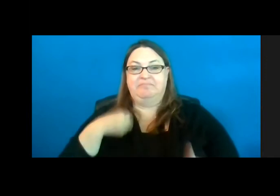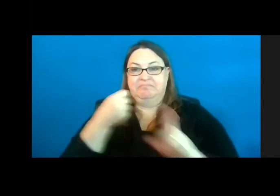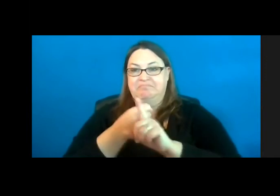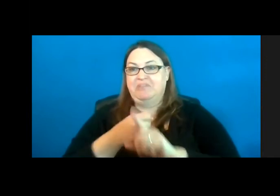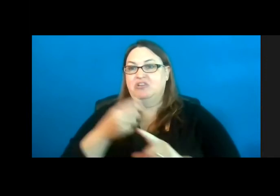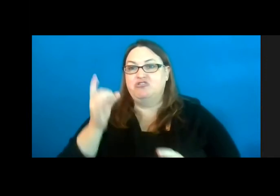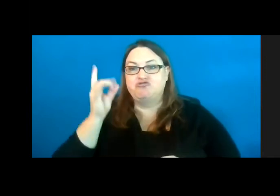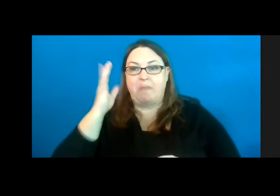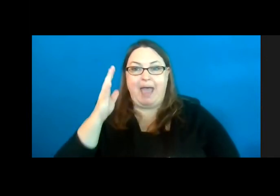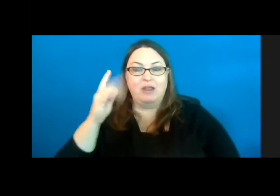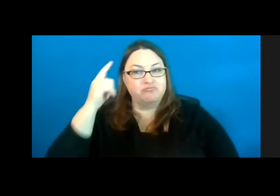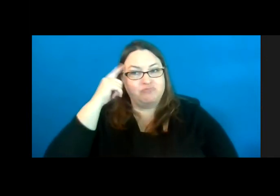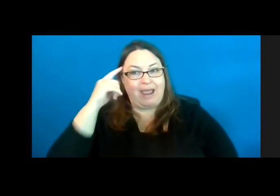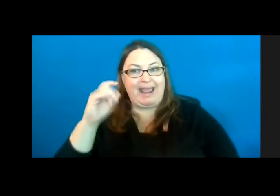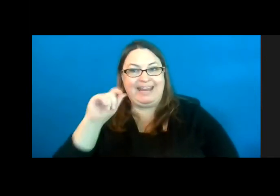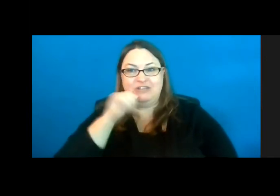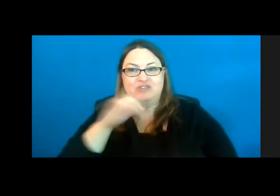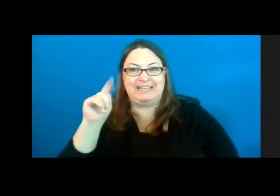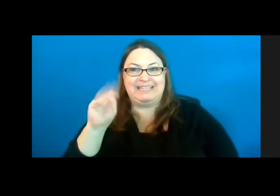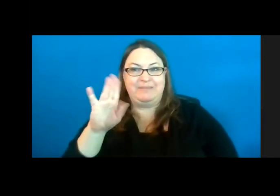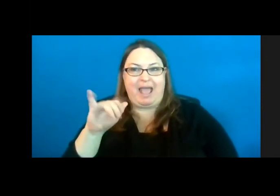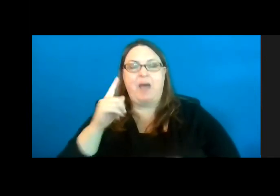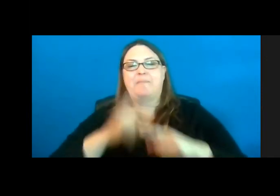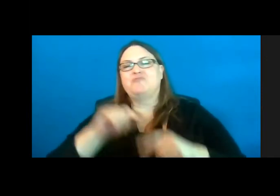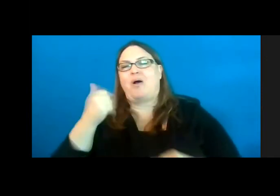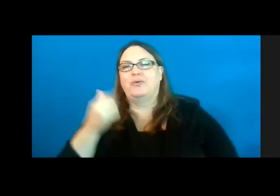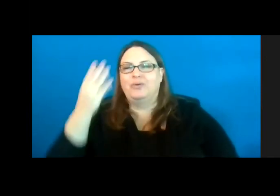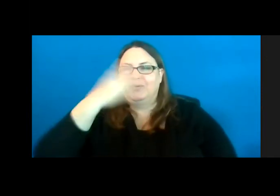other invisible wounds as they call them.